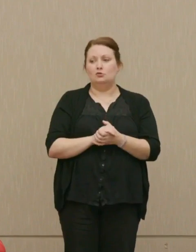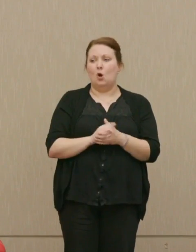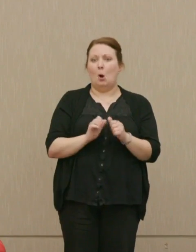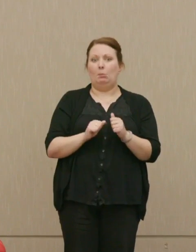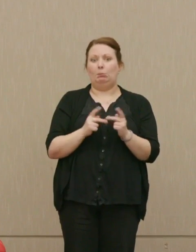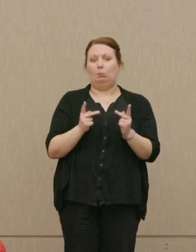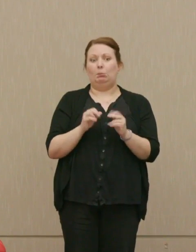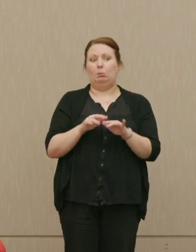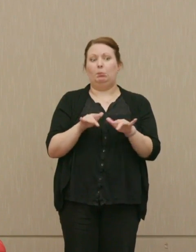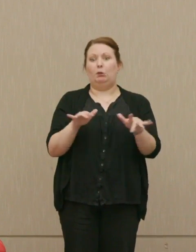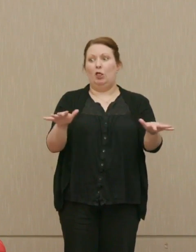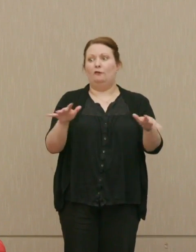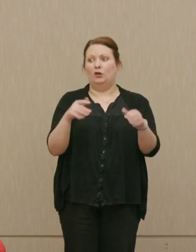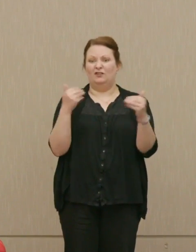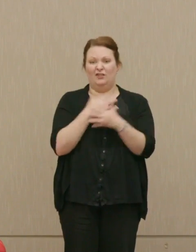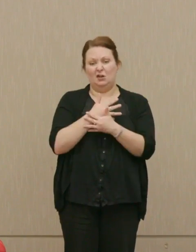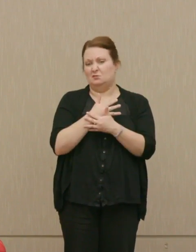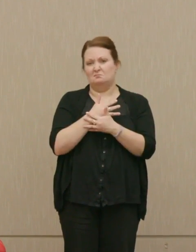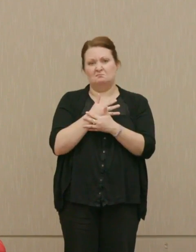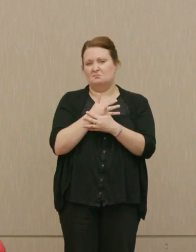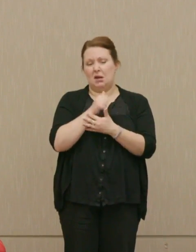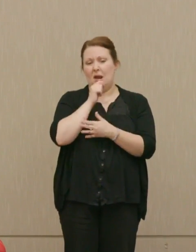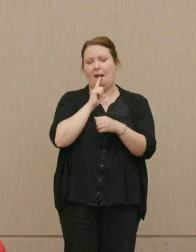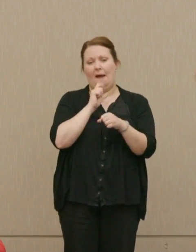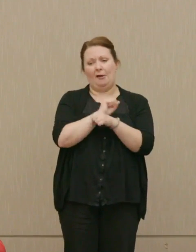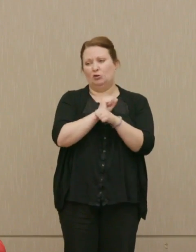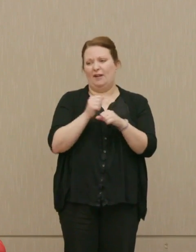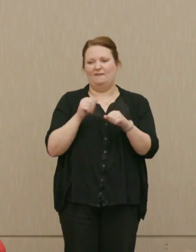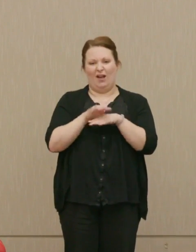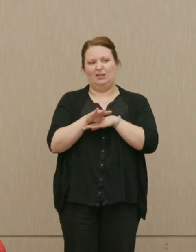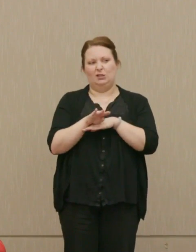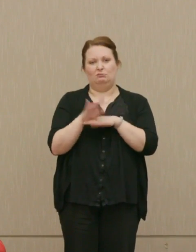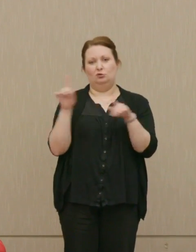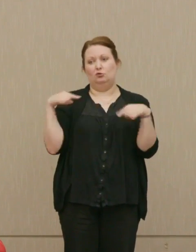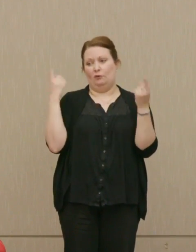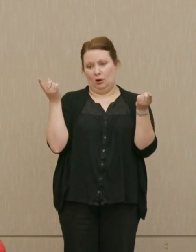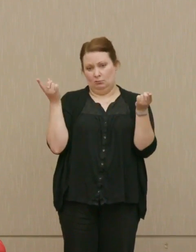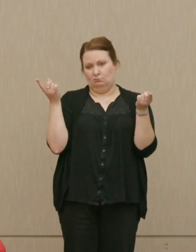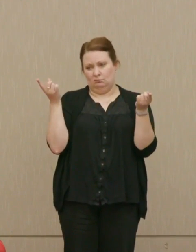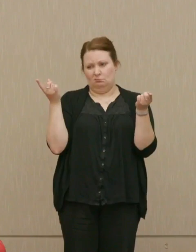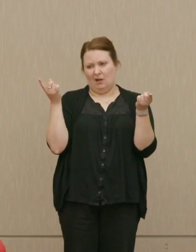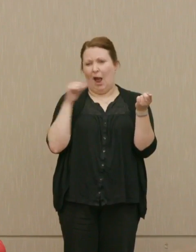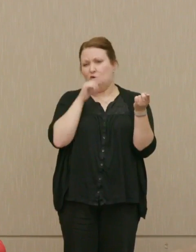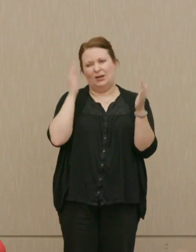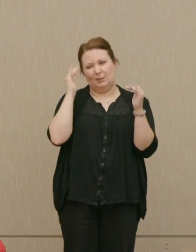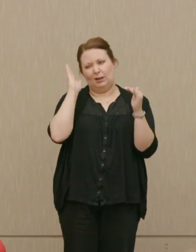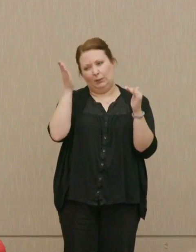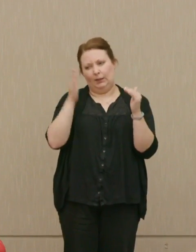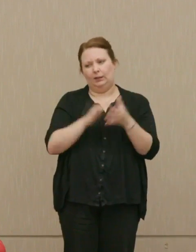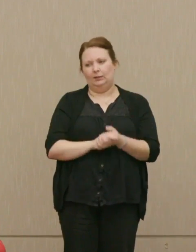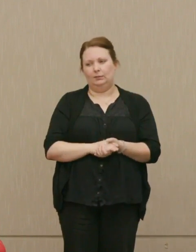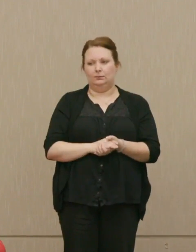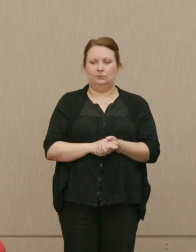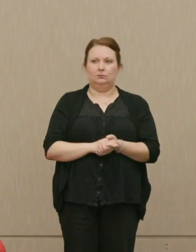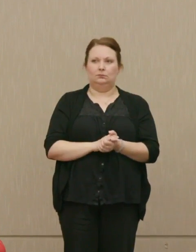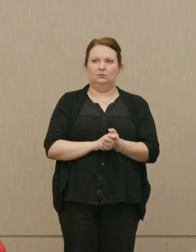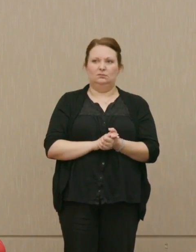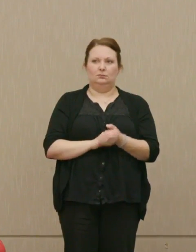Proliferation fear has not actually affected it so far, and I don't expect it will in the future.